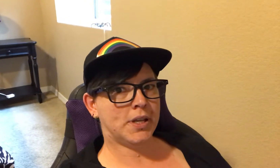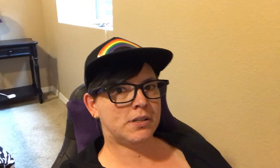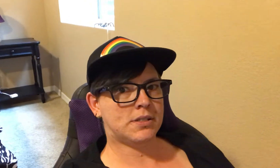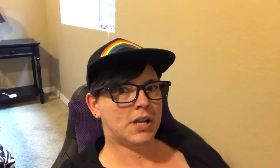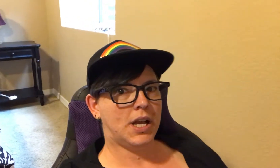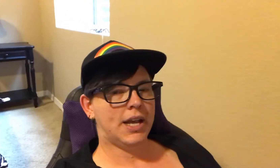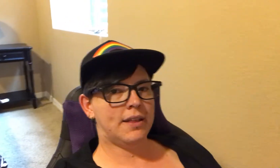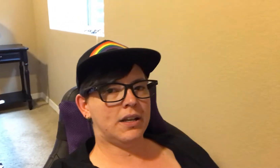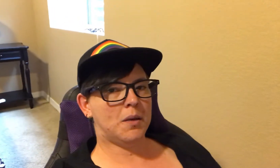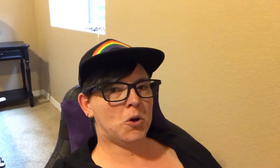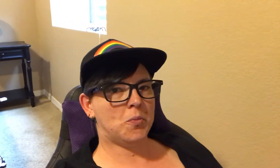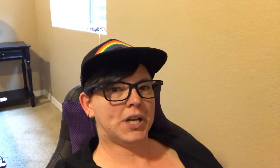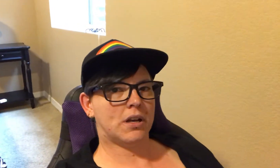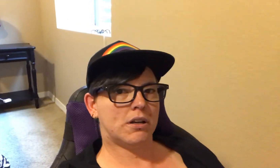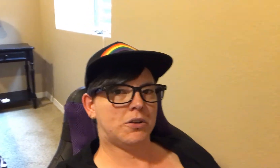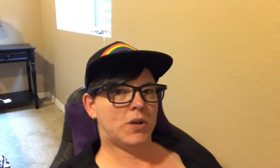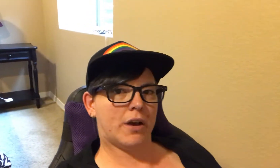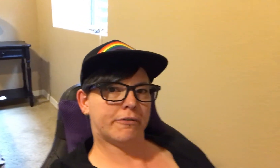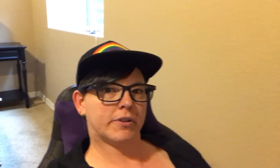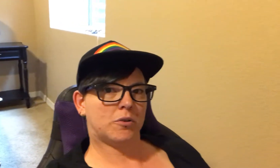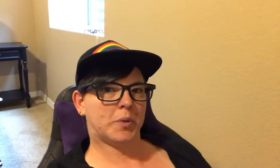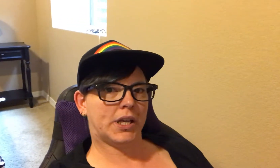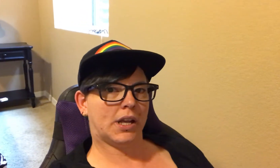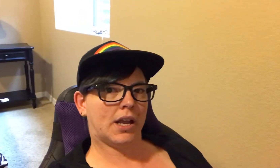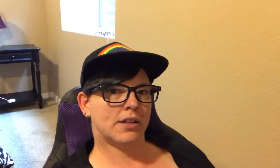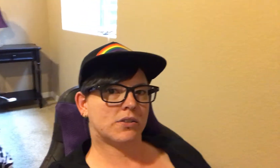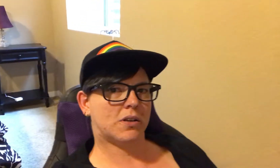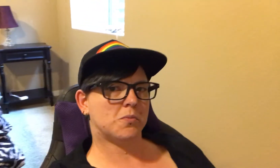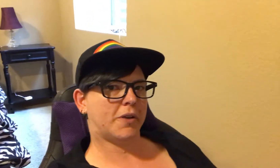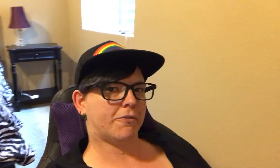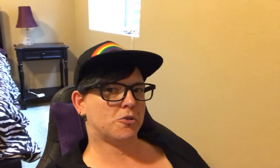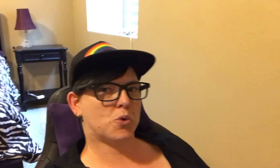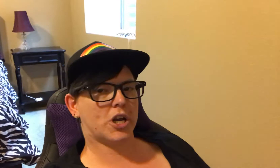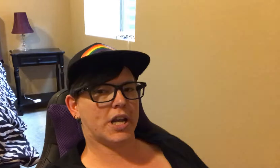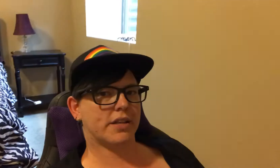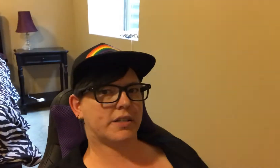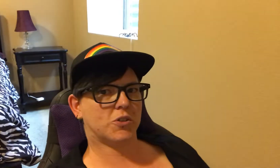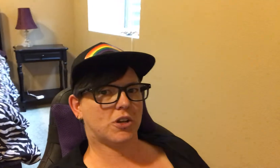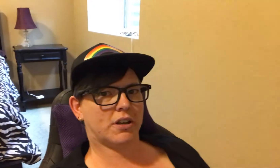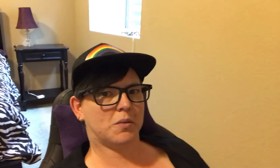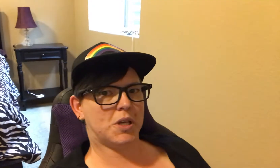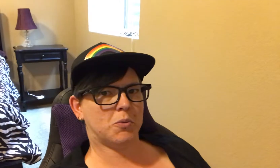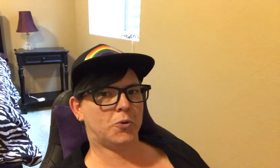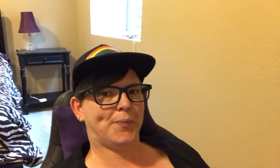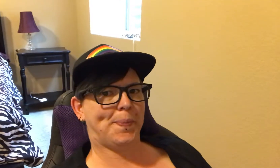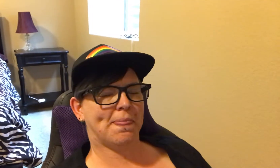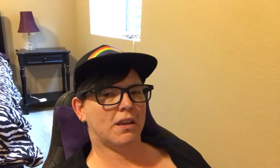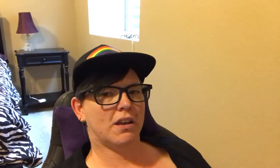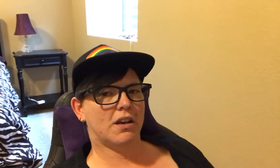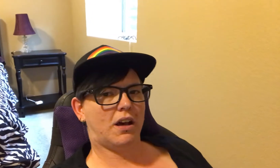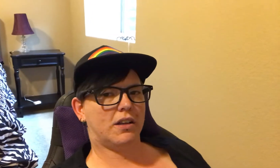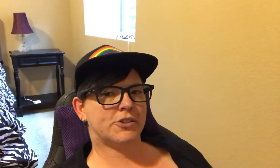Then I came home and I got on YouNow for a little bit. And so that was my first broadcast ever talking to people.